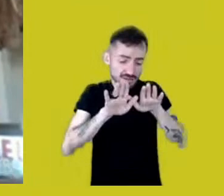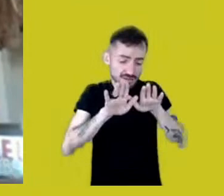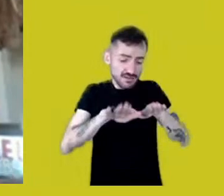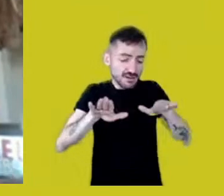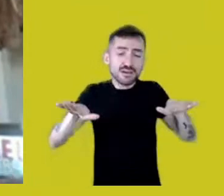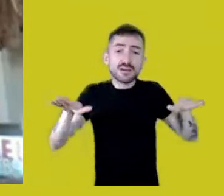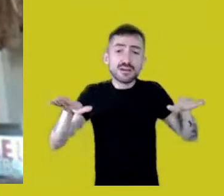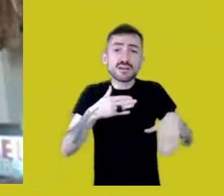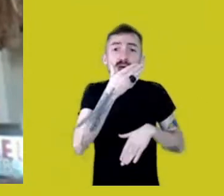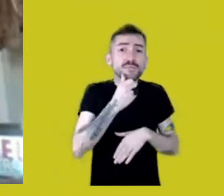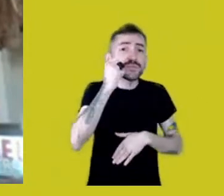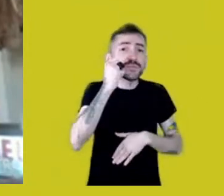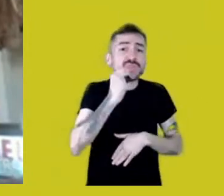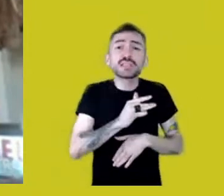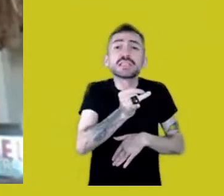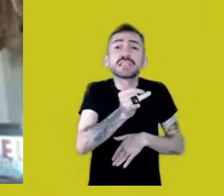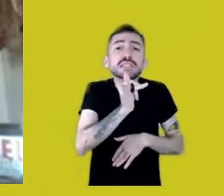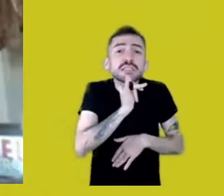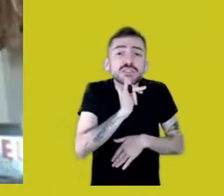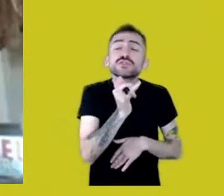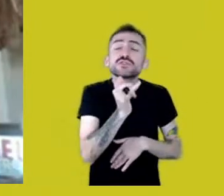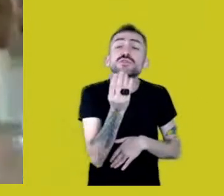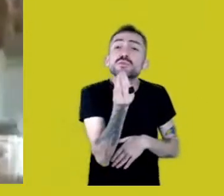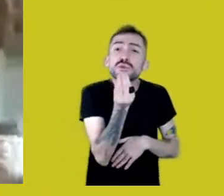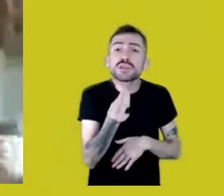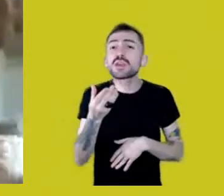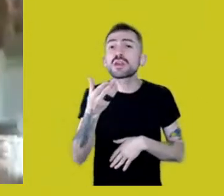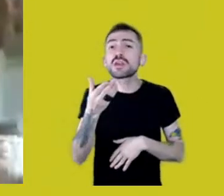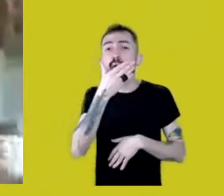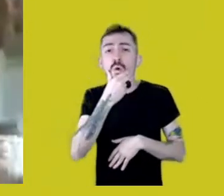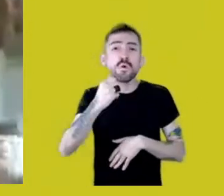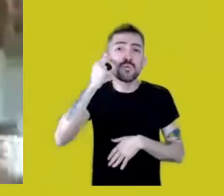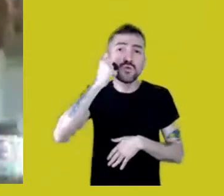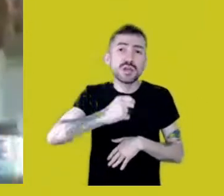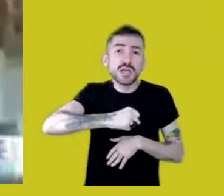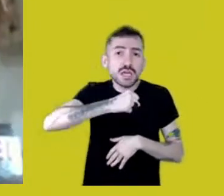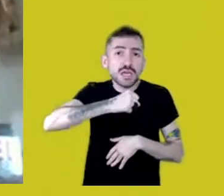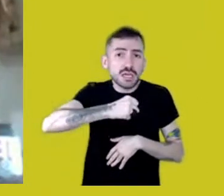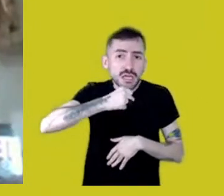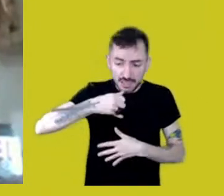because their elderly are dying of Covid-19.